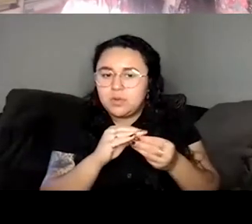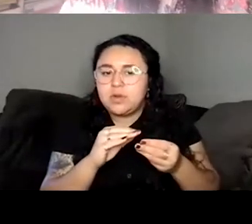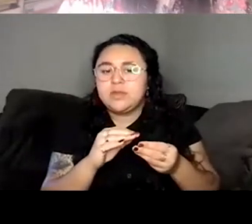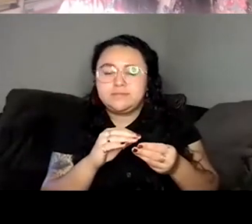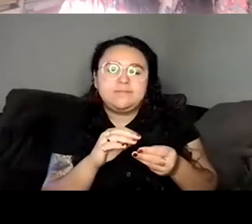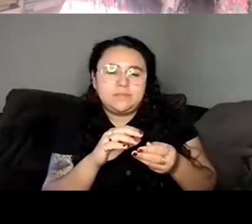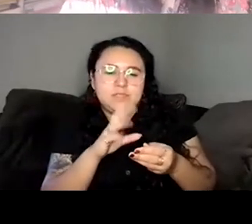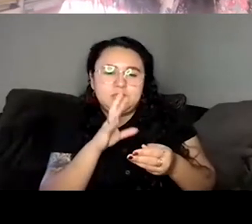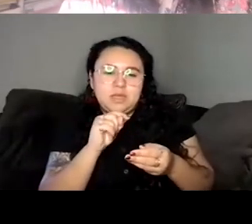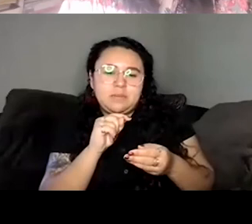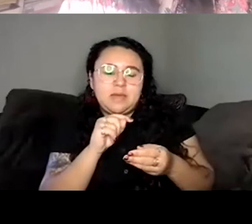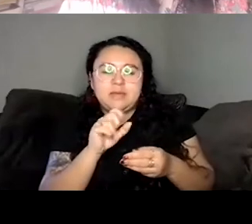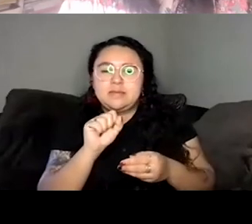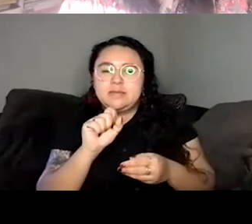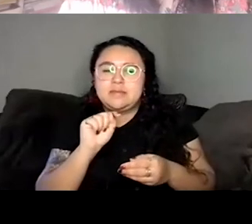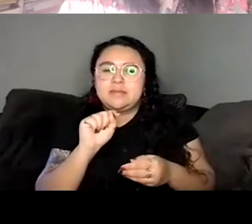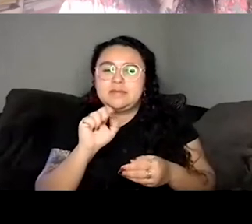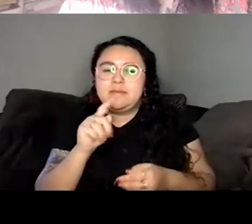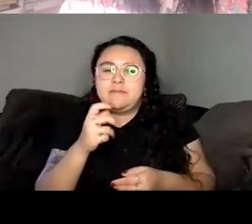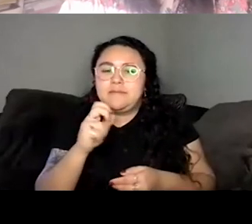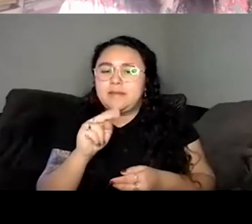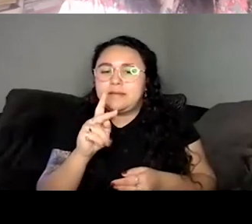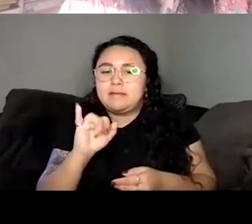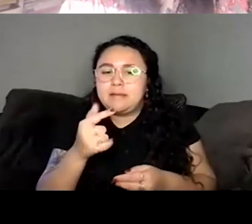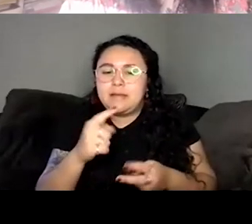Unknown Speaker okay, I actually don't know that much do you